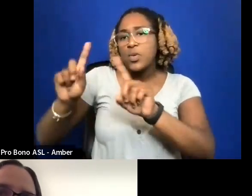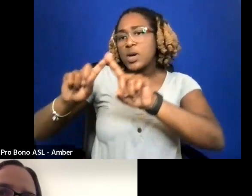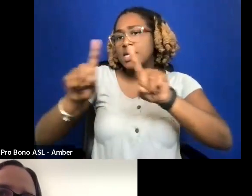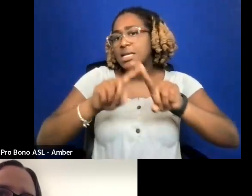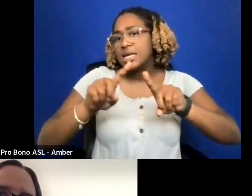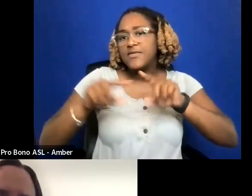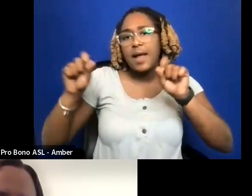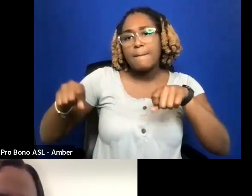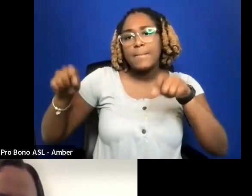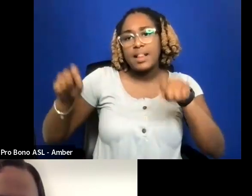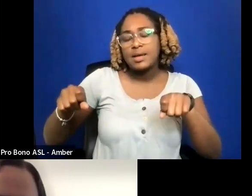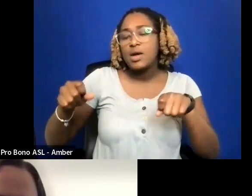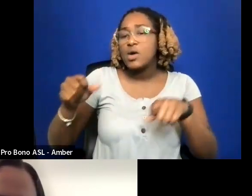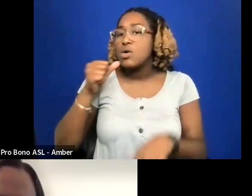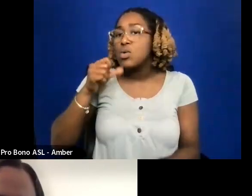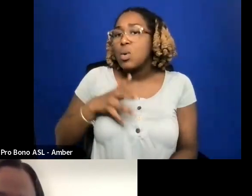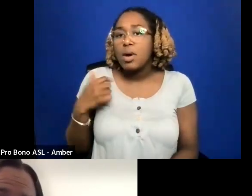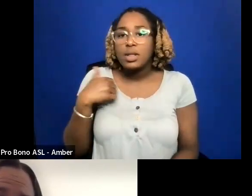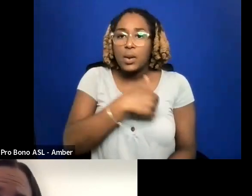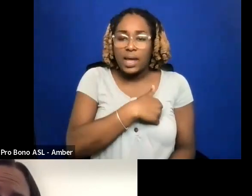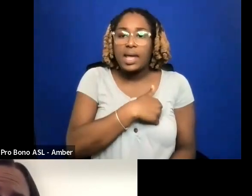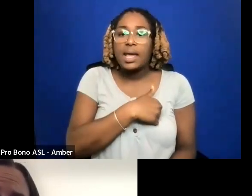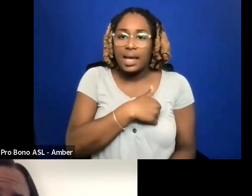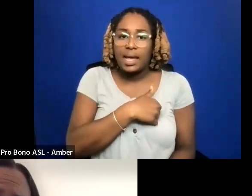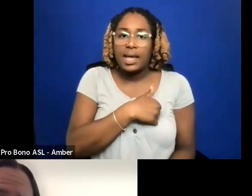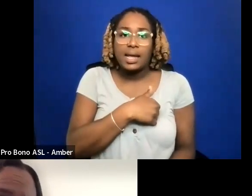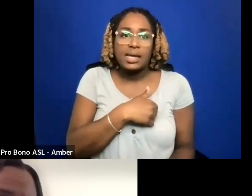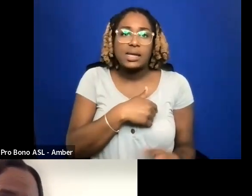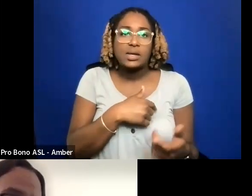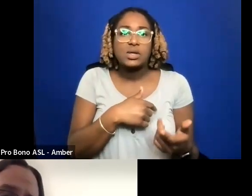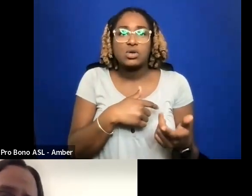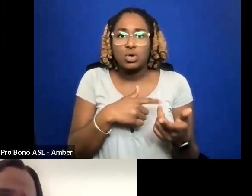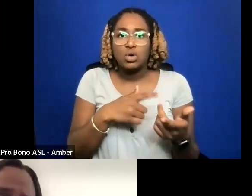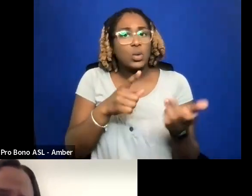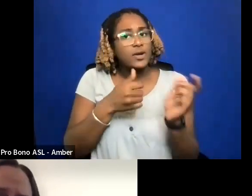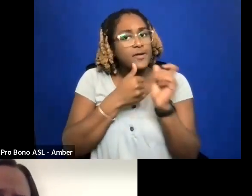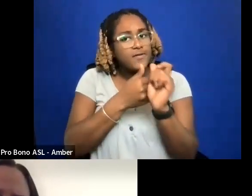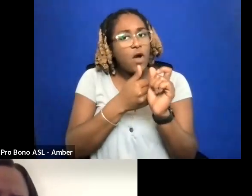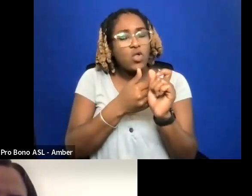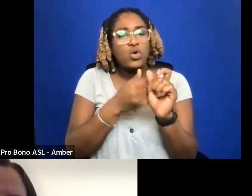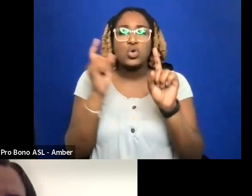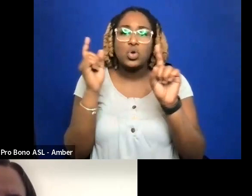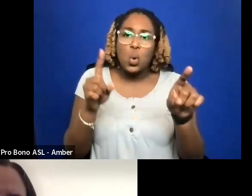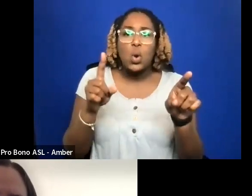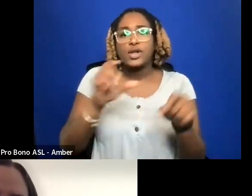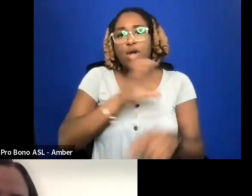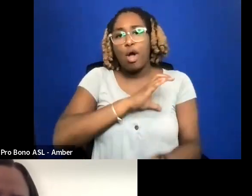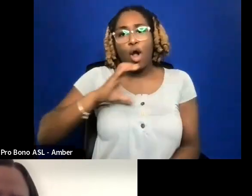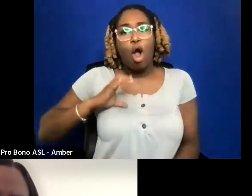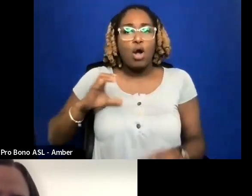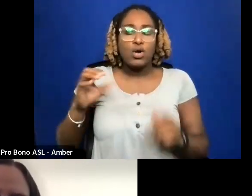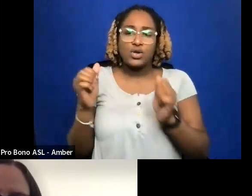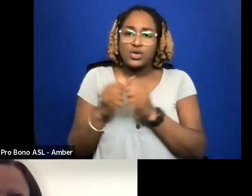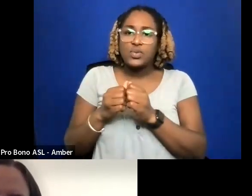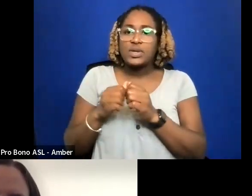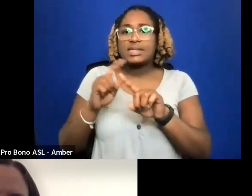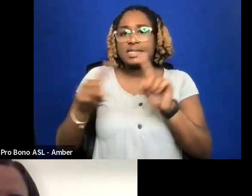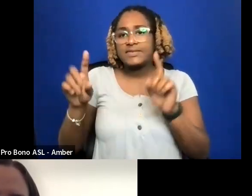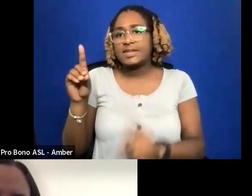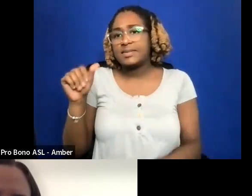DIFFERENT ABILITIES. THERE WAS A WOMAN THAT WE CHRONICLED GOING TO CONGRESS TO FIGHT FOR PEOPLE